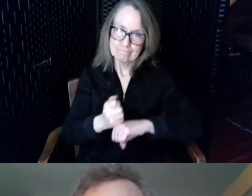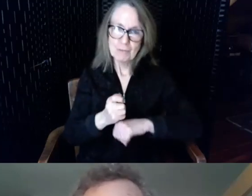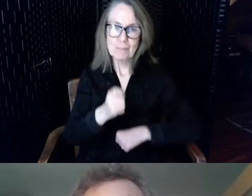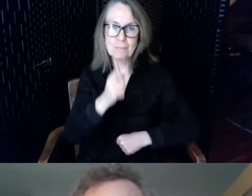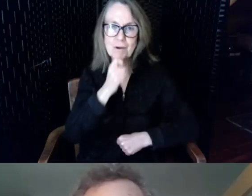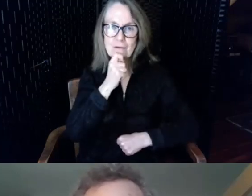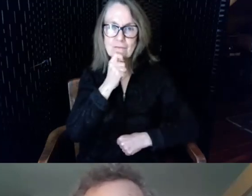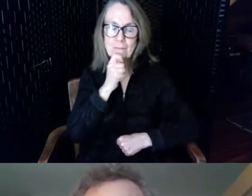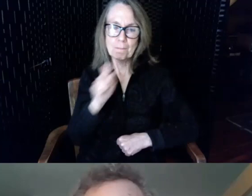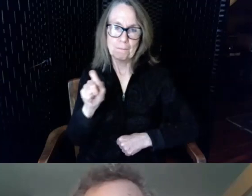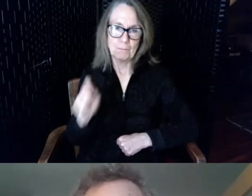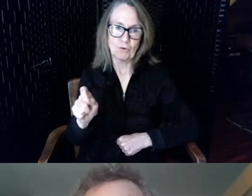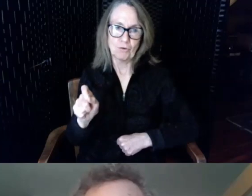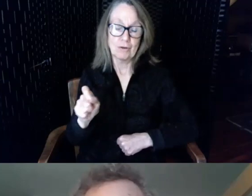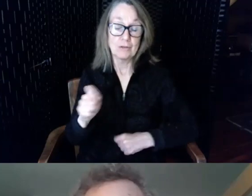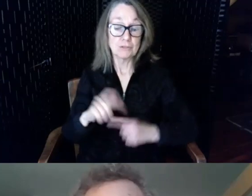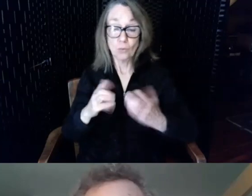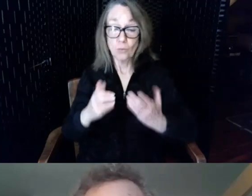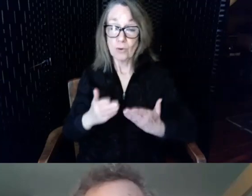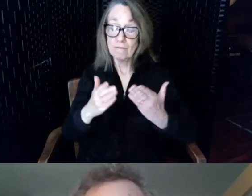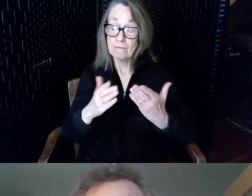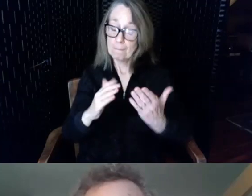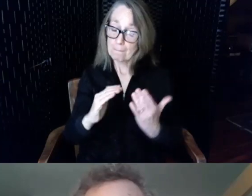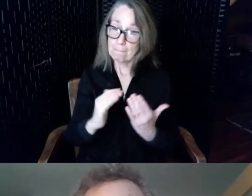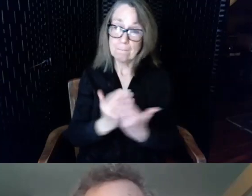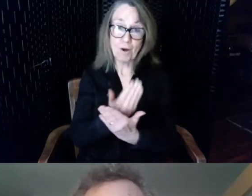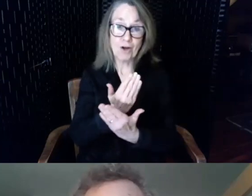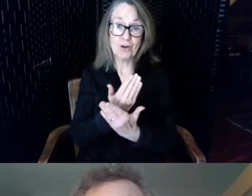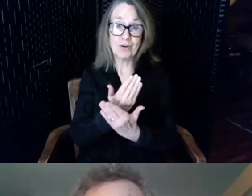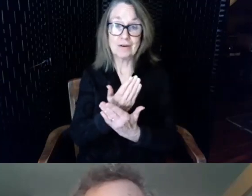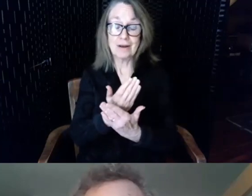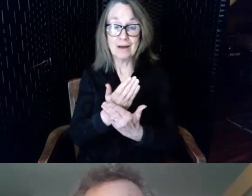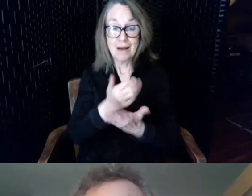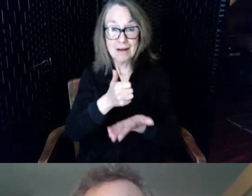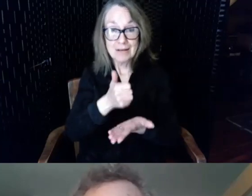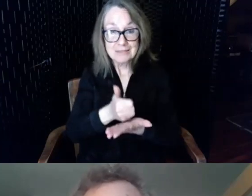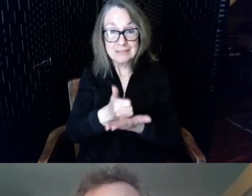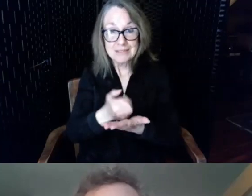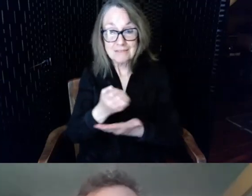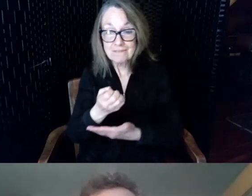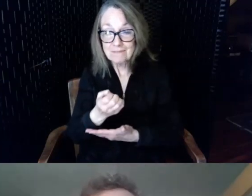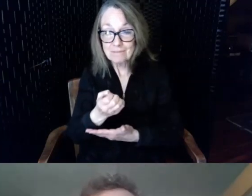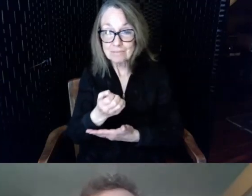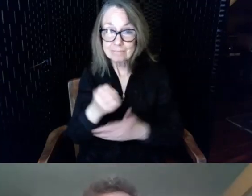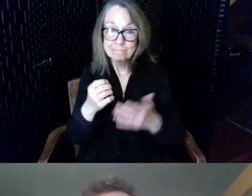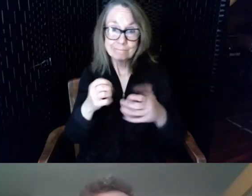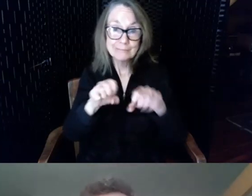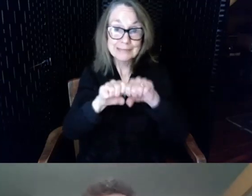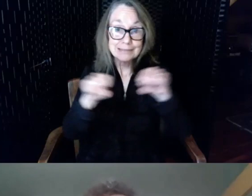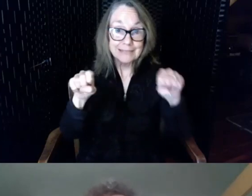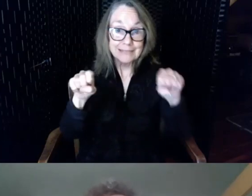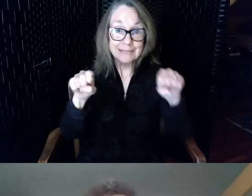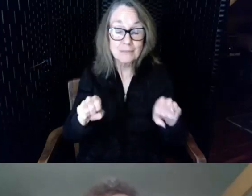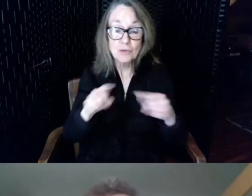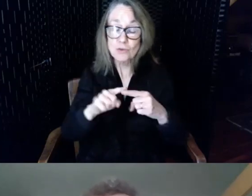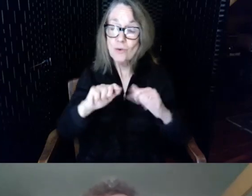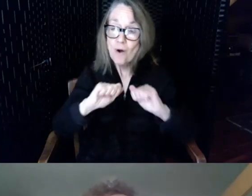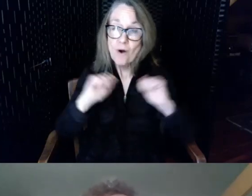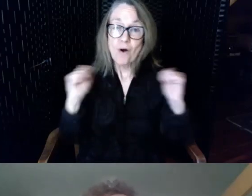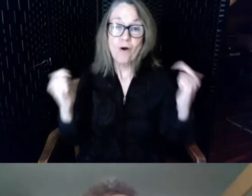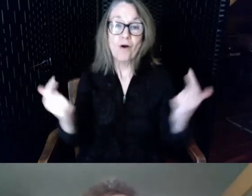state-of-the-art assistive device or system to all our patrons in a seamless